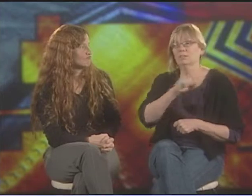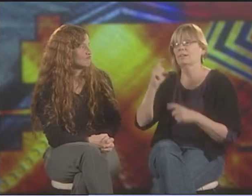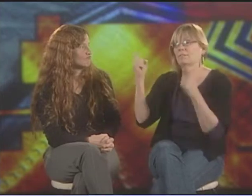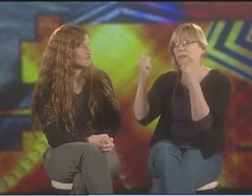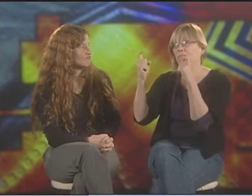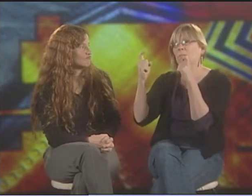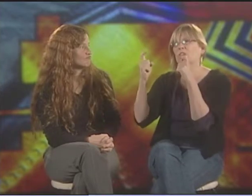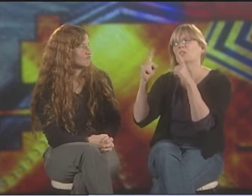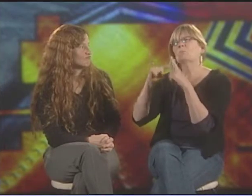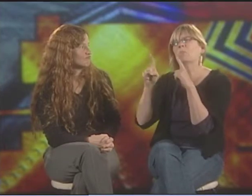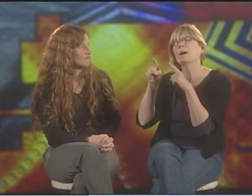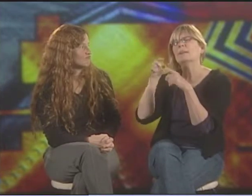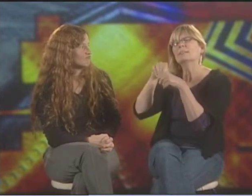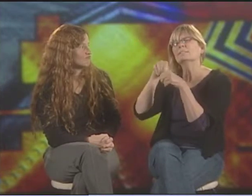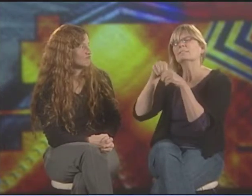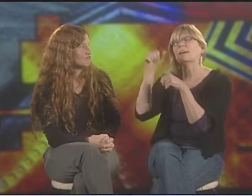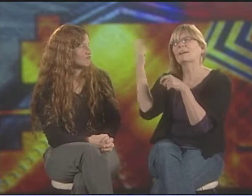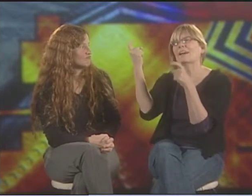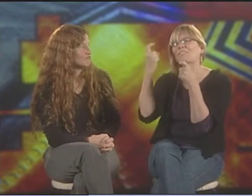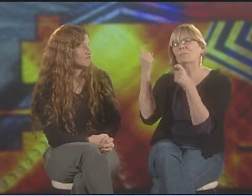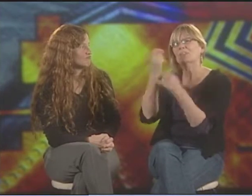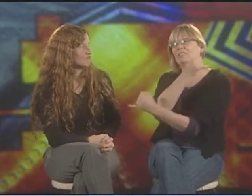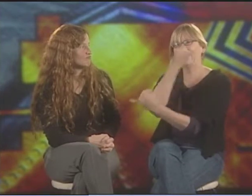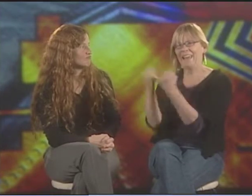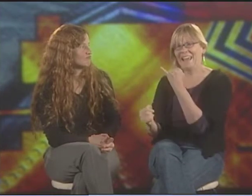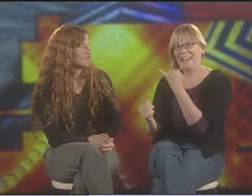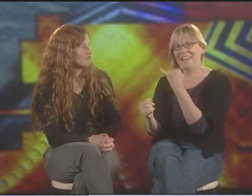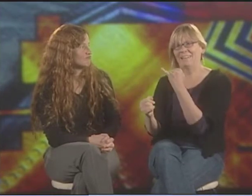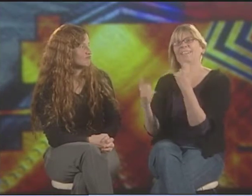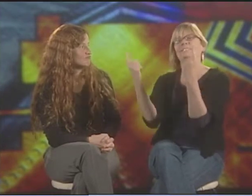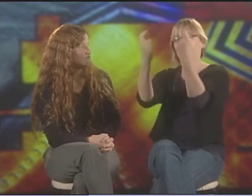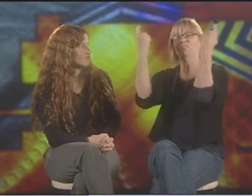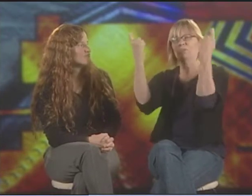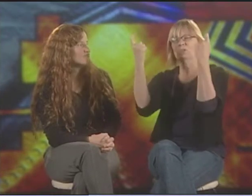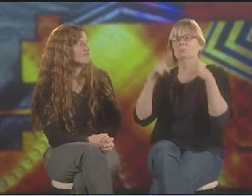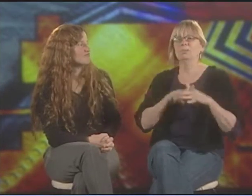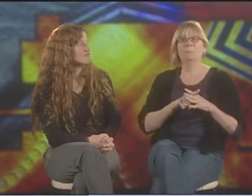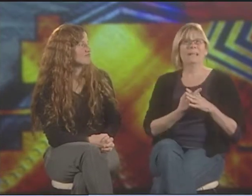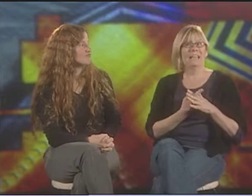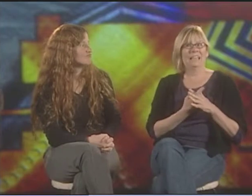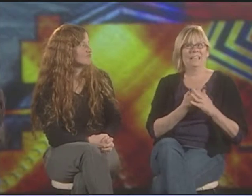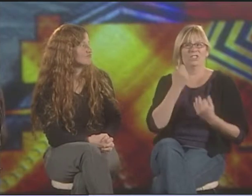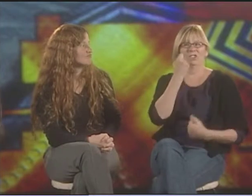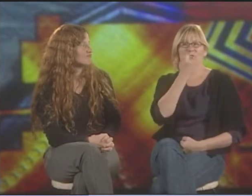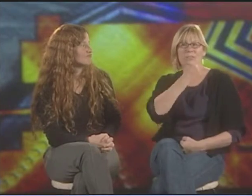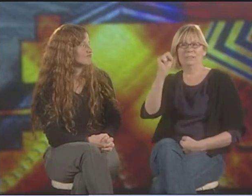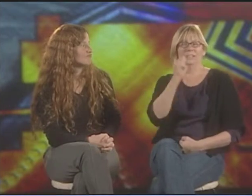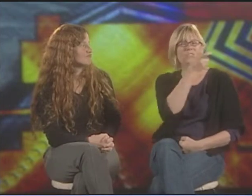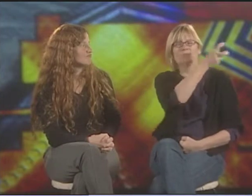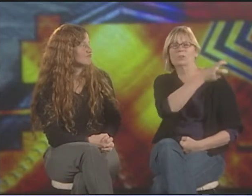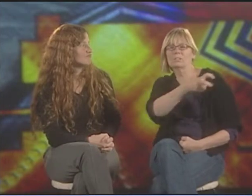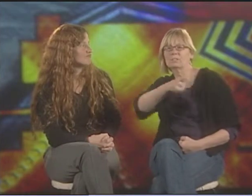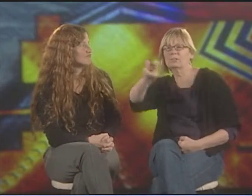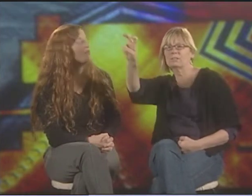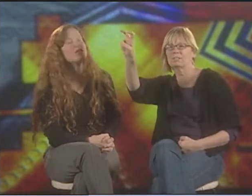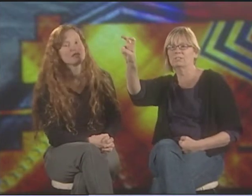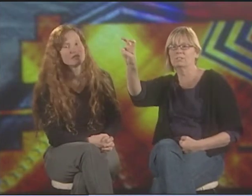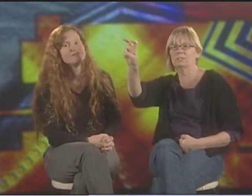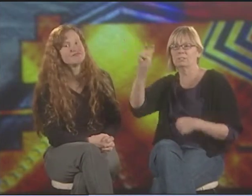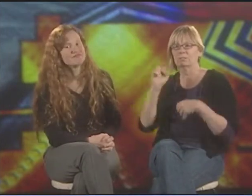RESISTANCE AND CELEBRATION ARE SEPARATE, BUT IN THE END, CELEBRATION BECOMES AFFIRMATION OR AFFIRMATION BECOMES CELEBRATION.